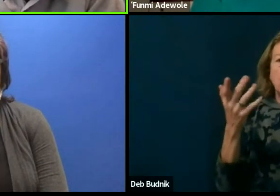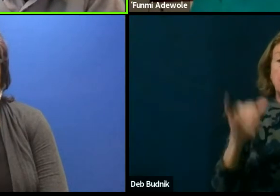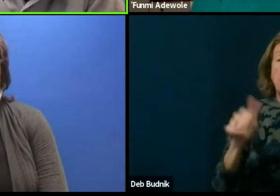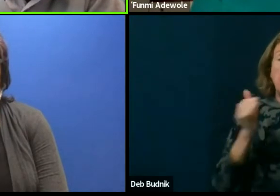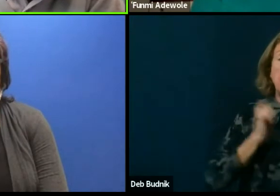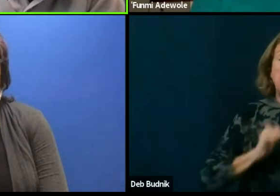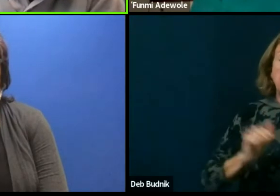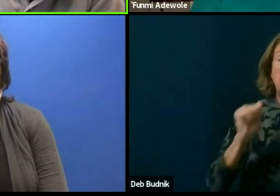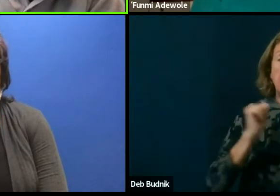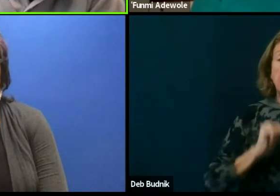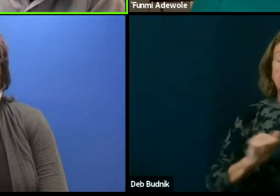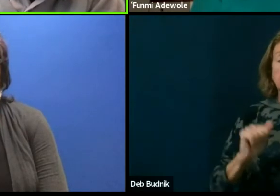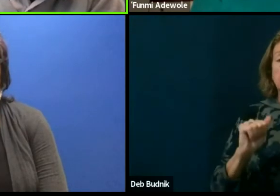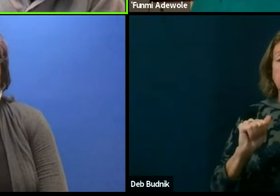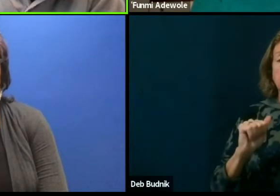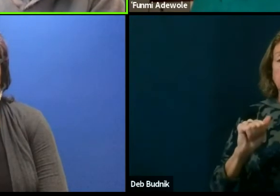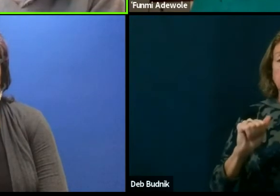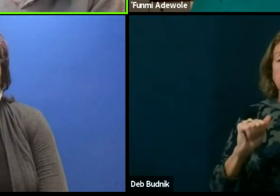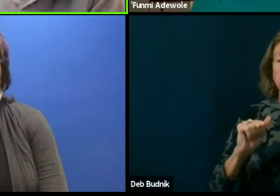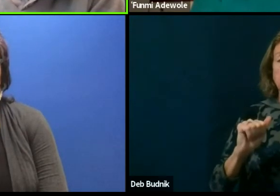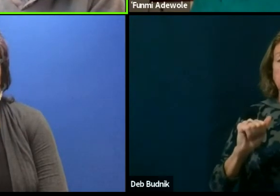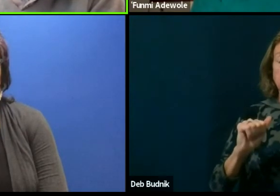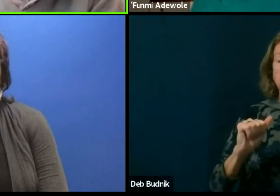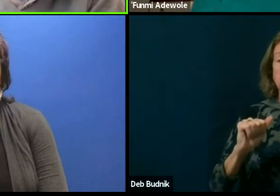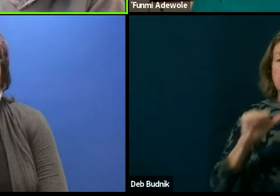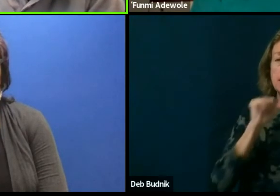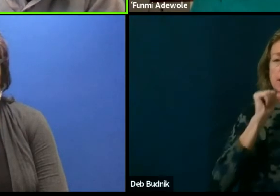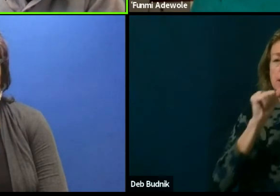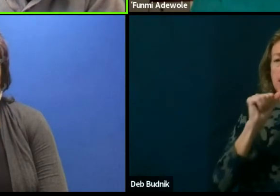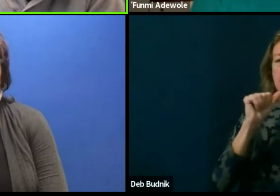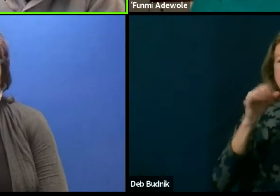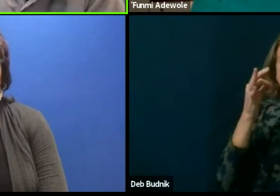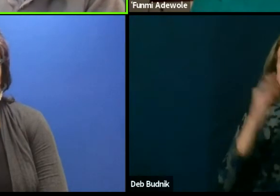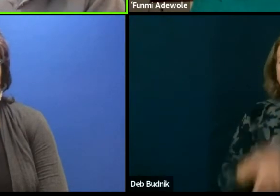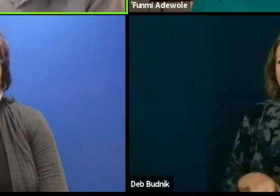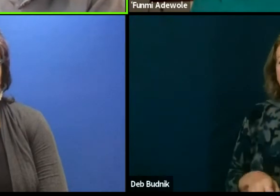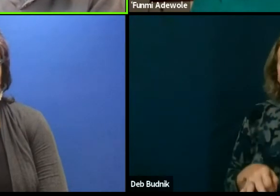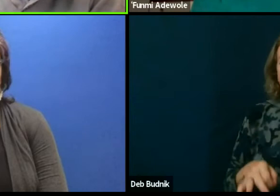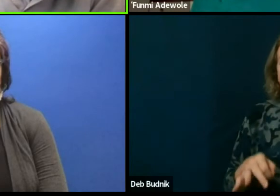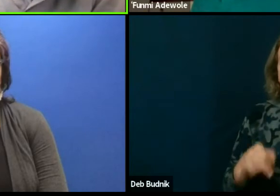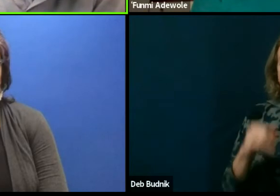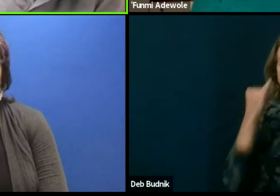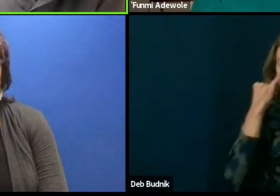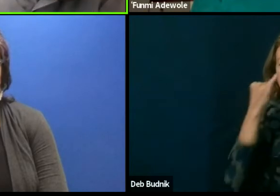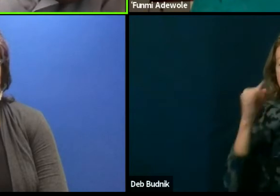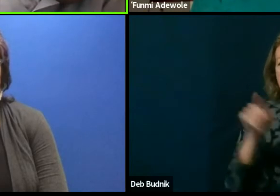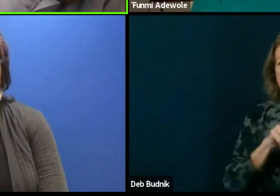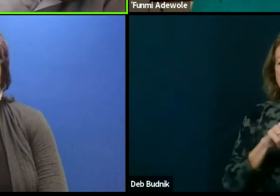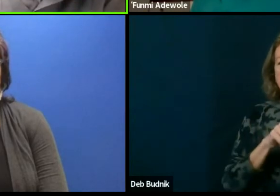is not so much a simple given as a range of possible waiting,